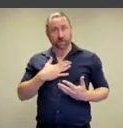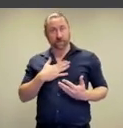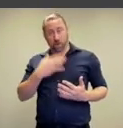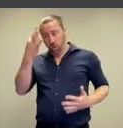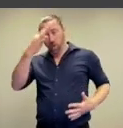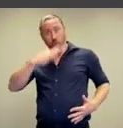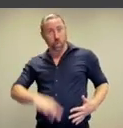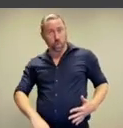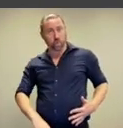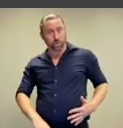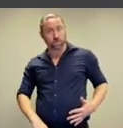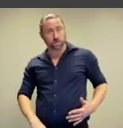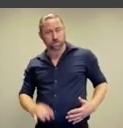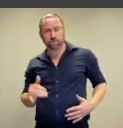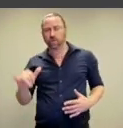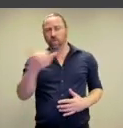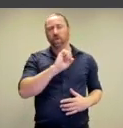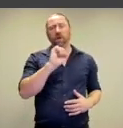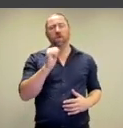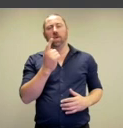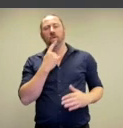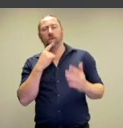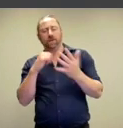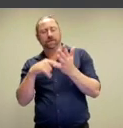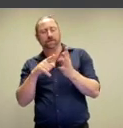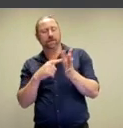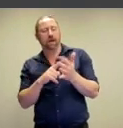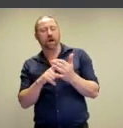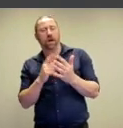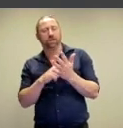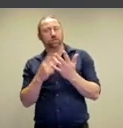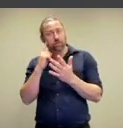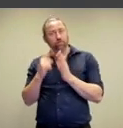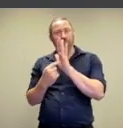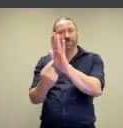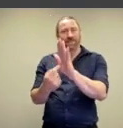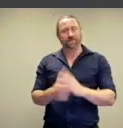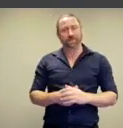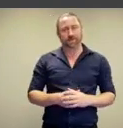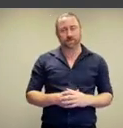yourself in the nude which